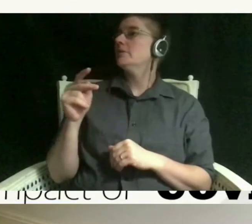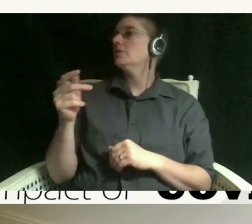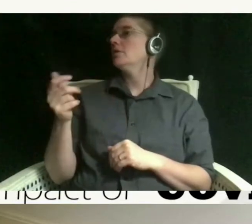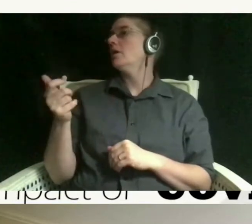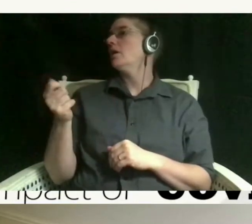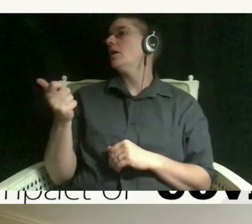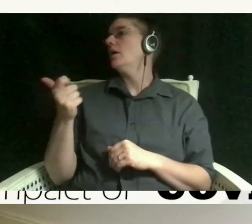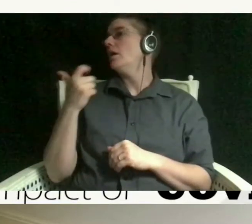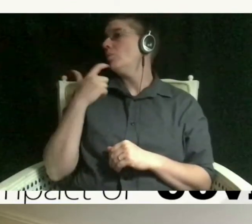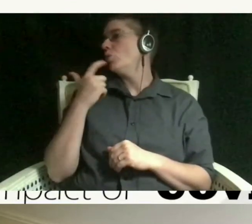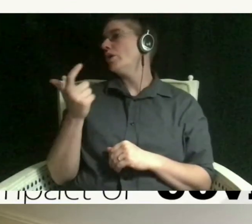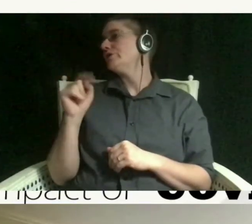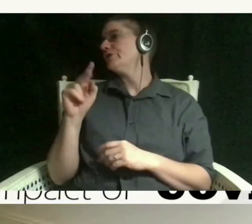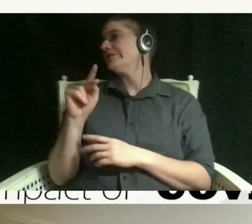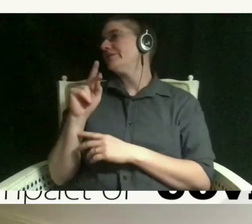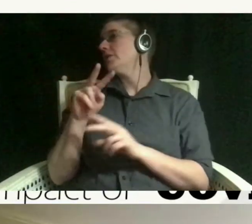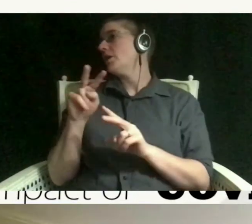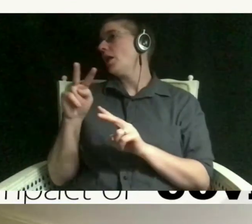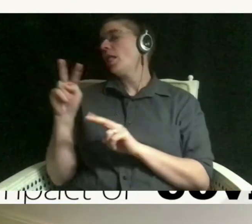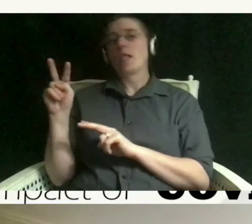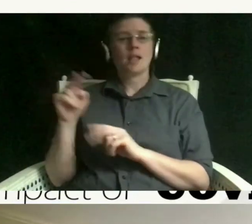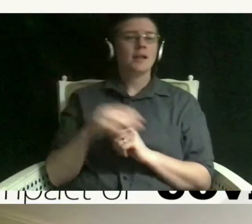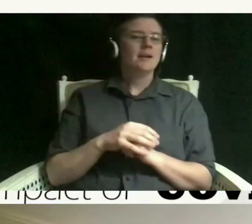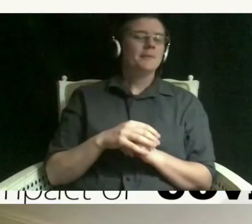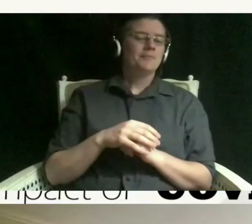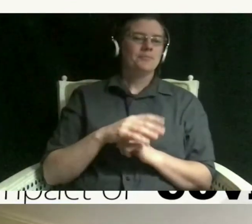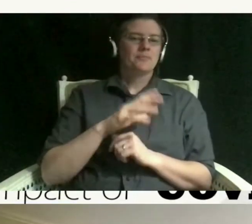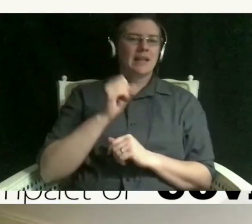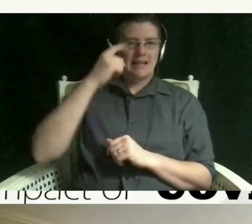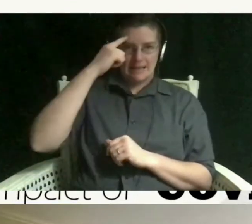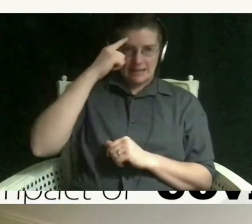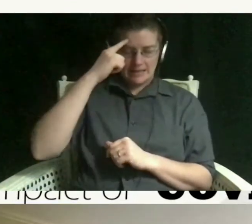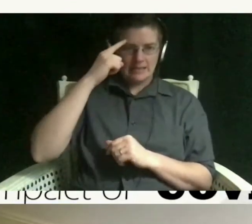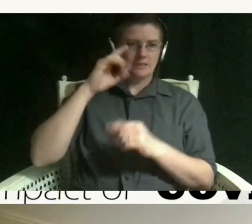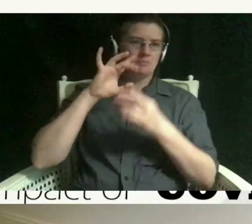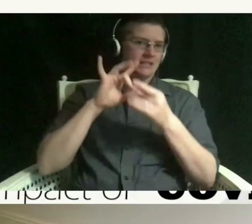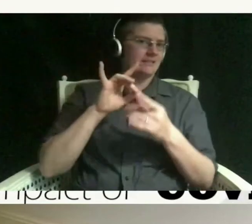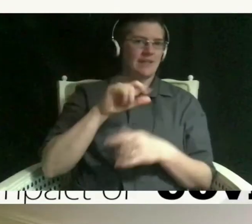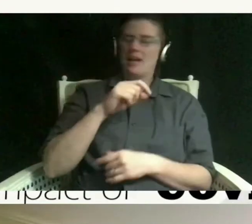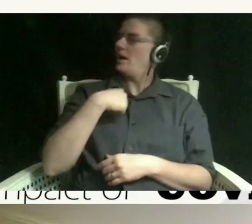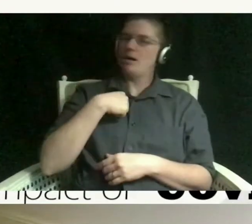tv or something like that and i think because of that i've not been as productive as i always have